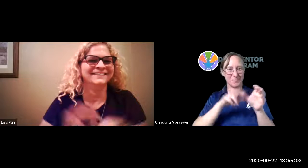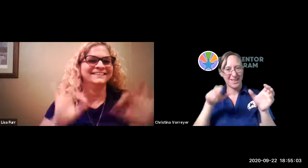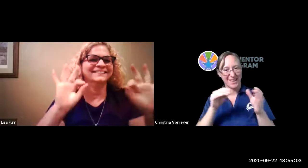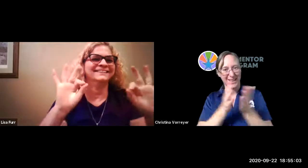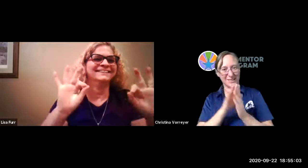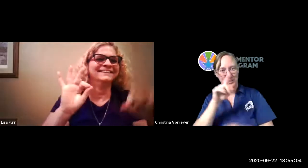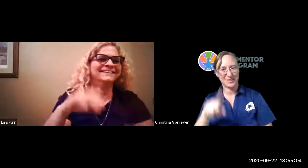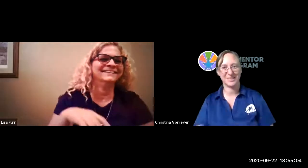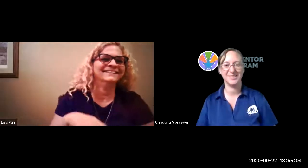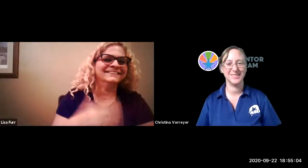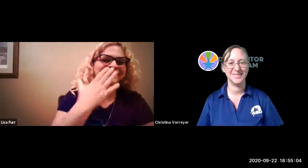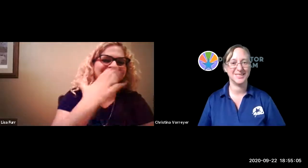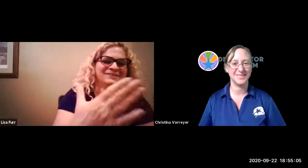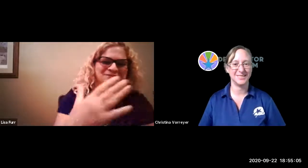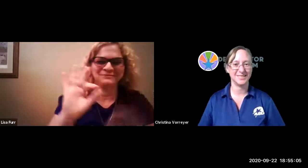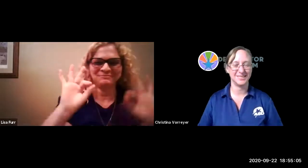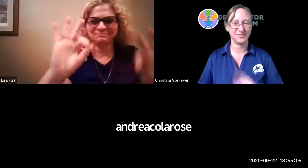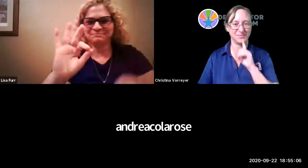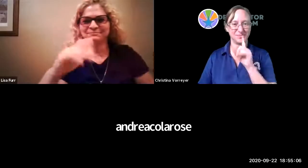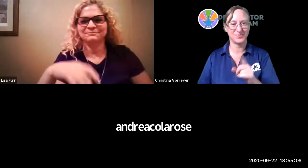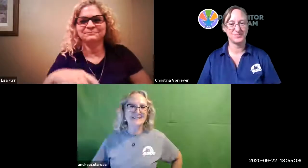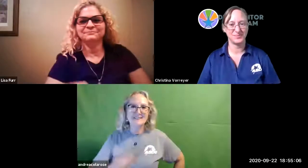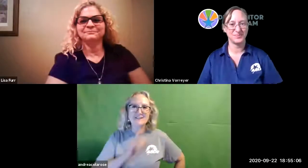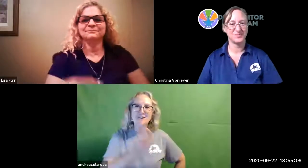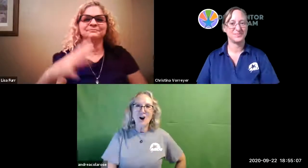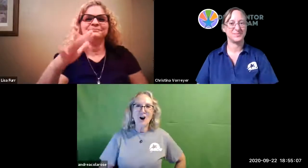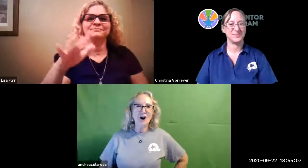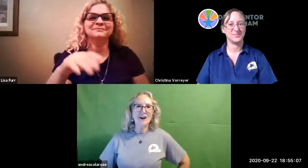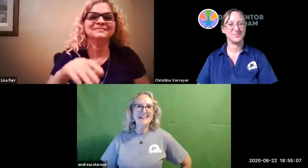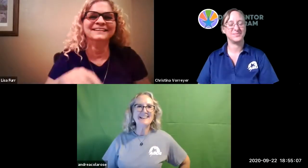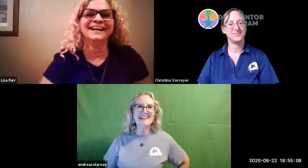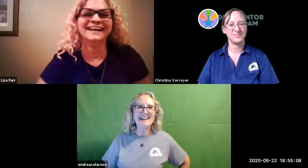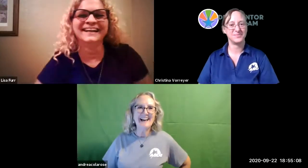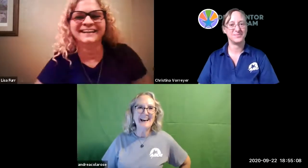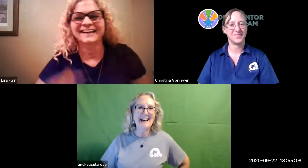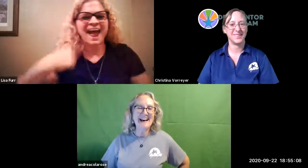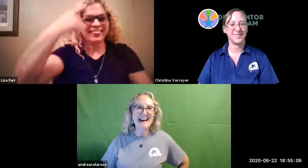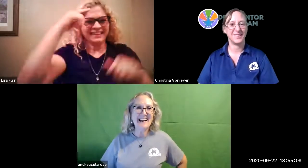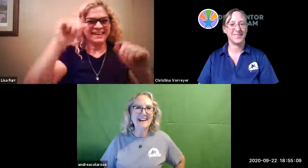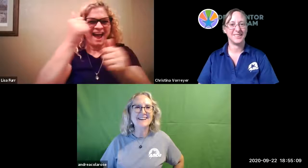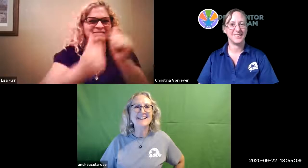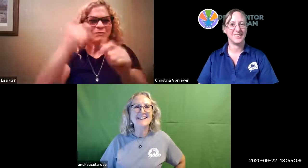chris is saying yes absolutely ask away